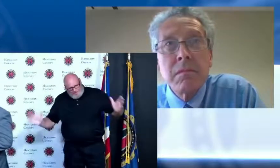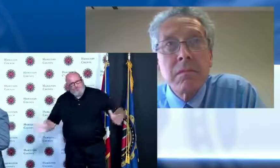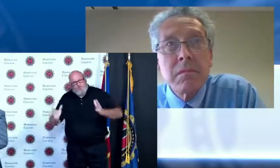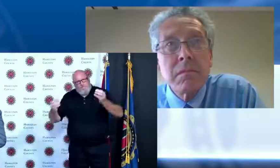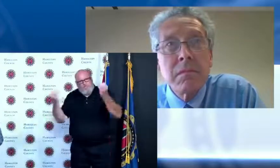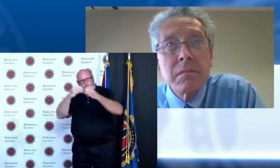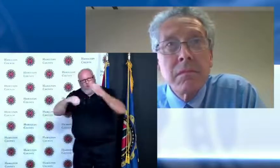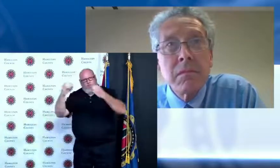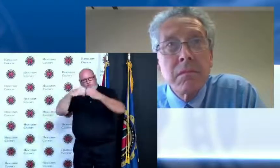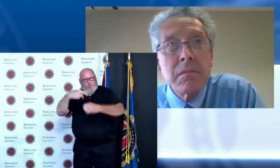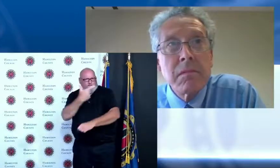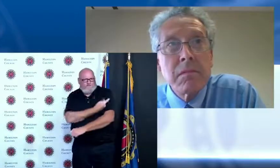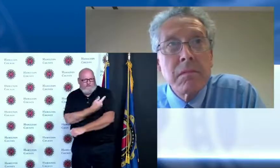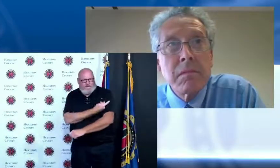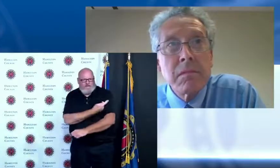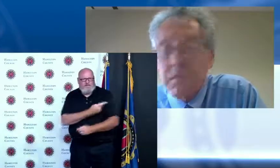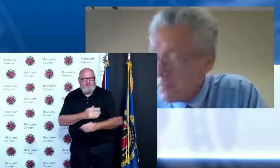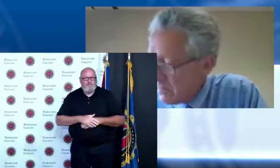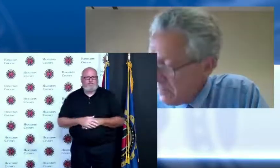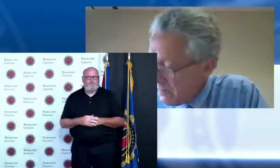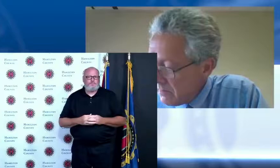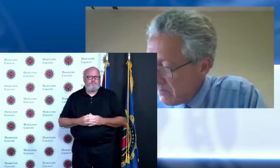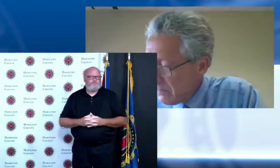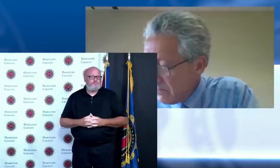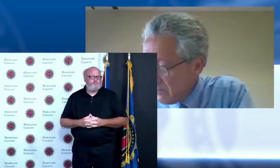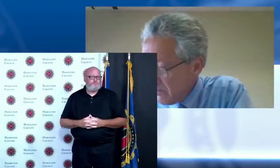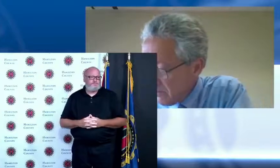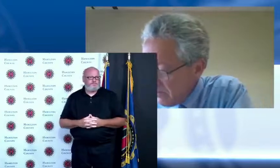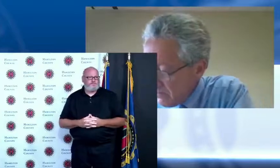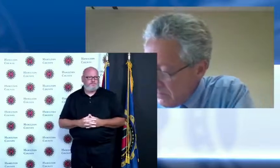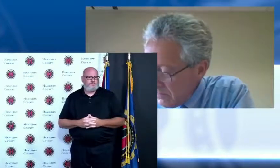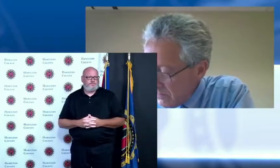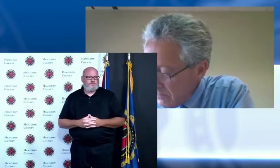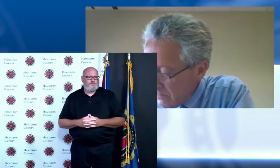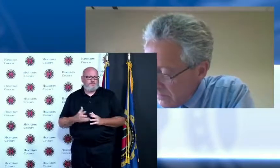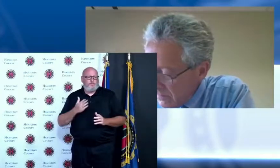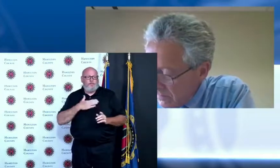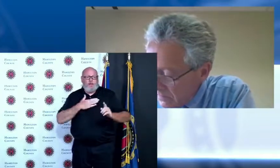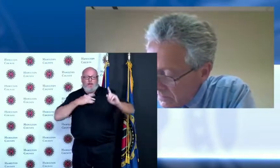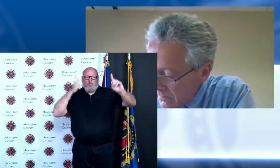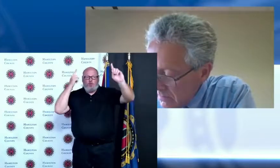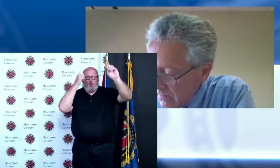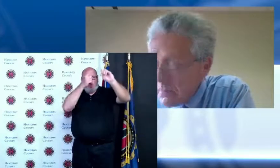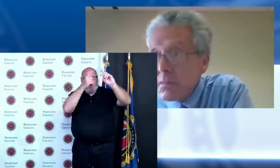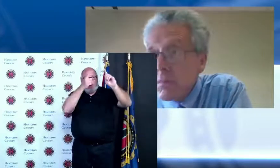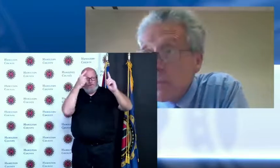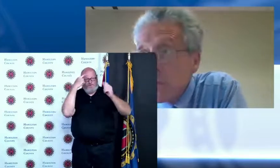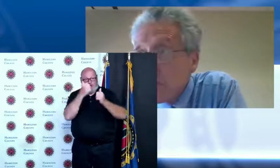so ideally John we would get everyone vaccinated in Hamilton County 100 percent of folks because we know